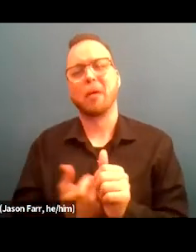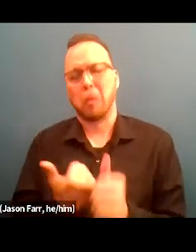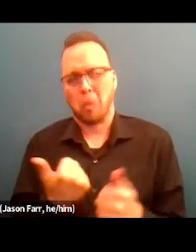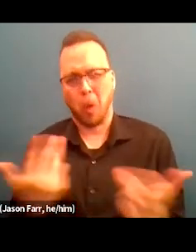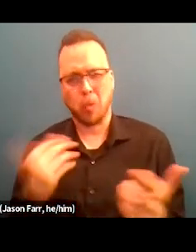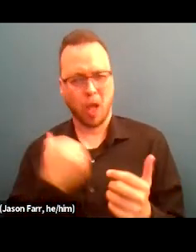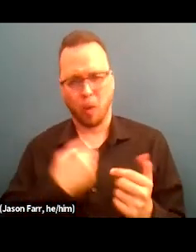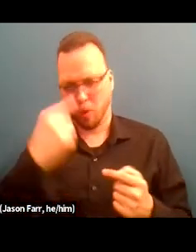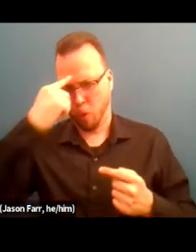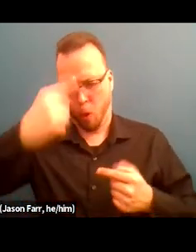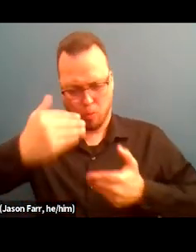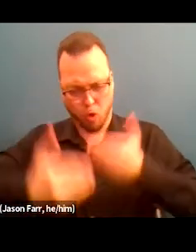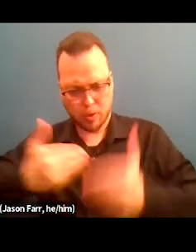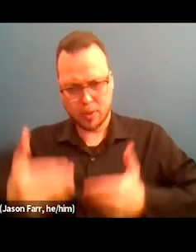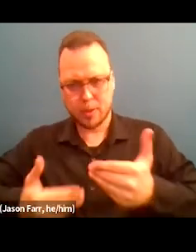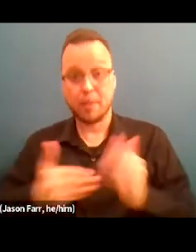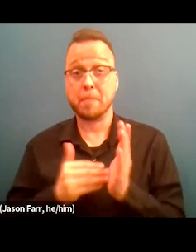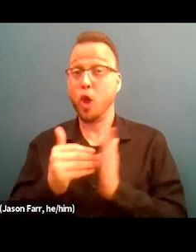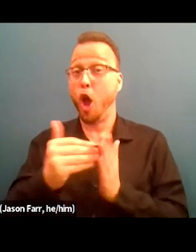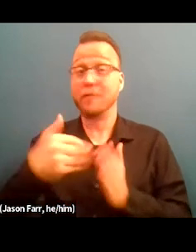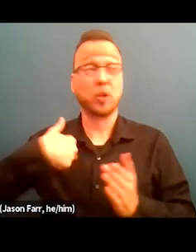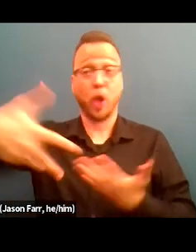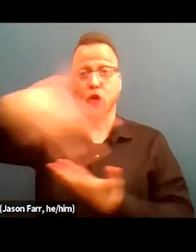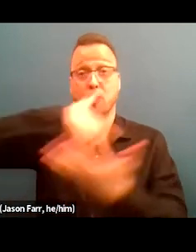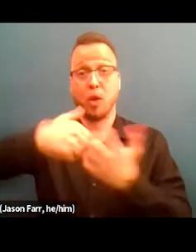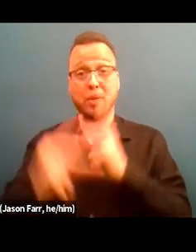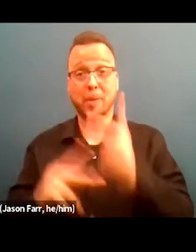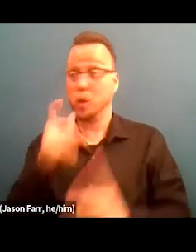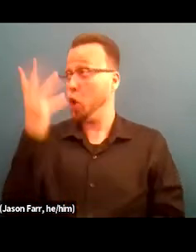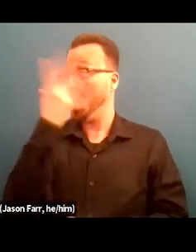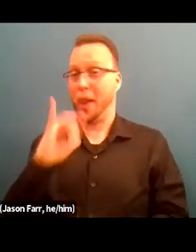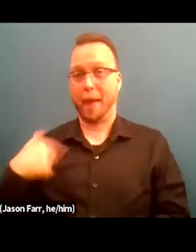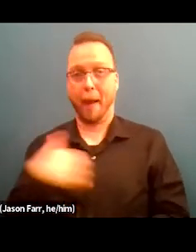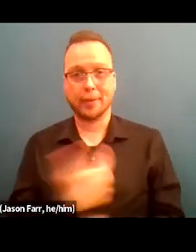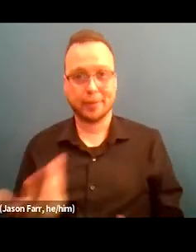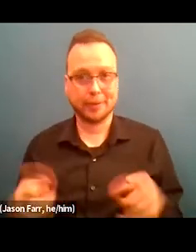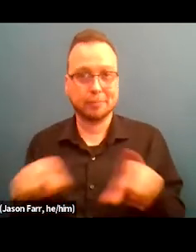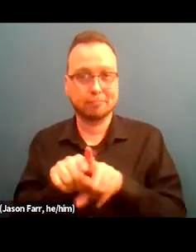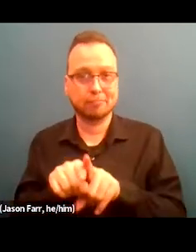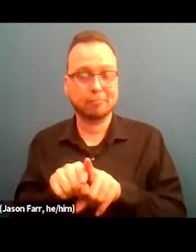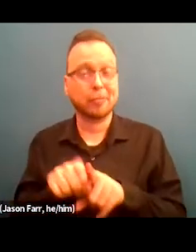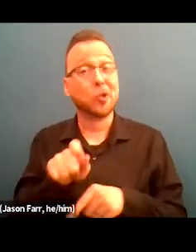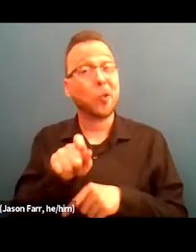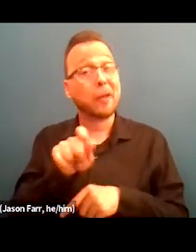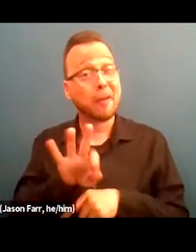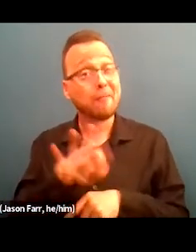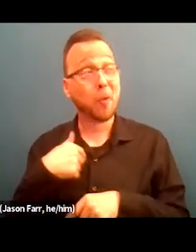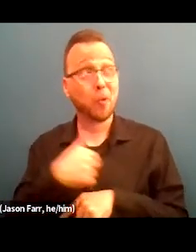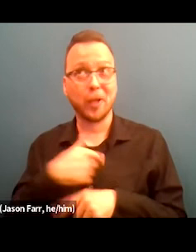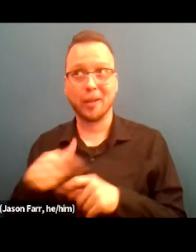We oftentimes are around people that look like us, right? And so if we are able to tap into the networks